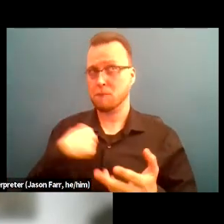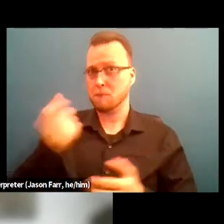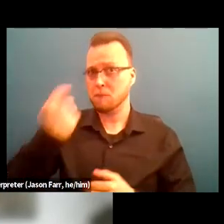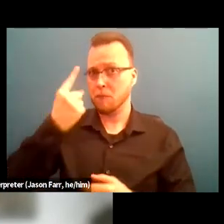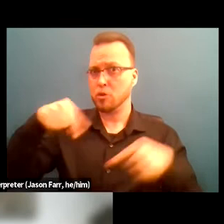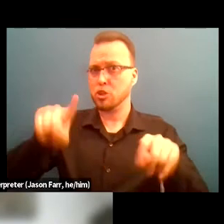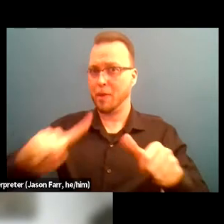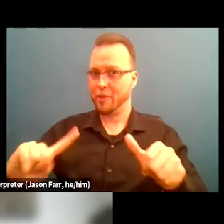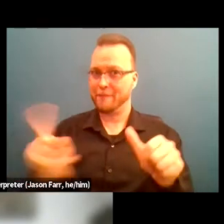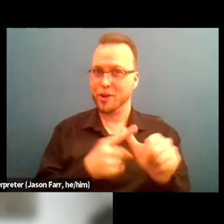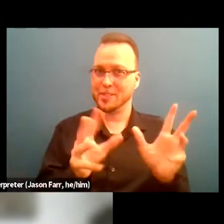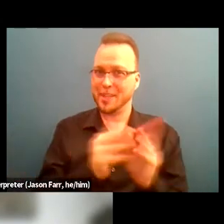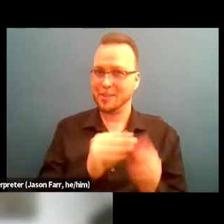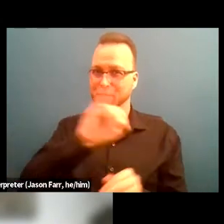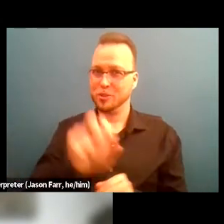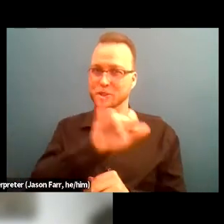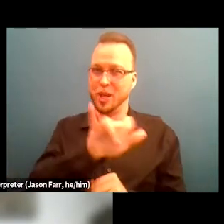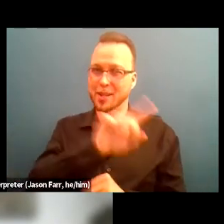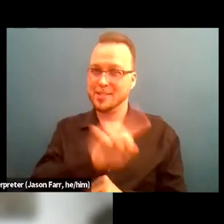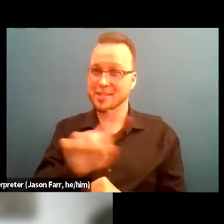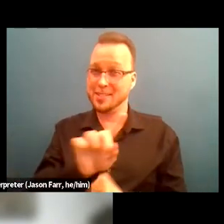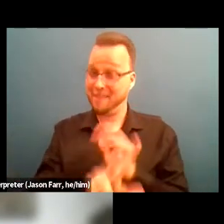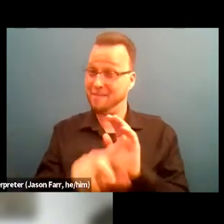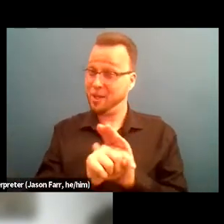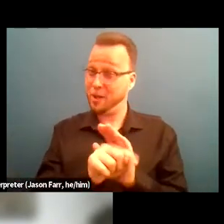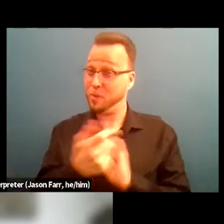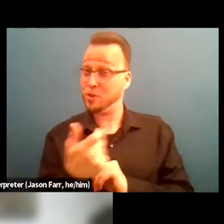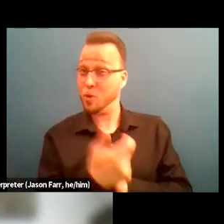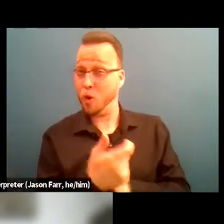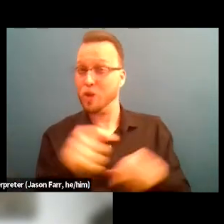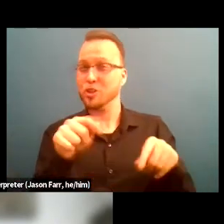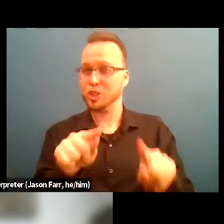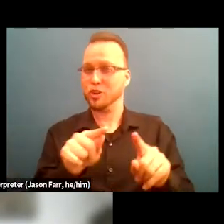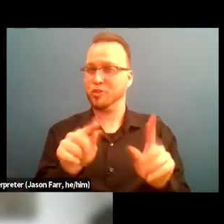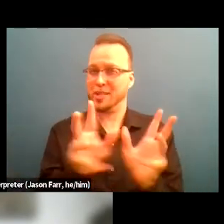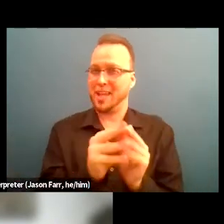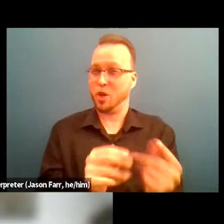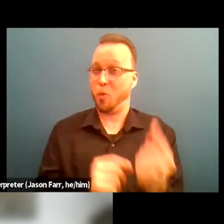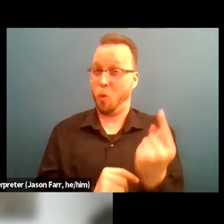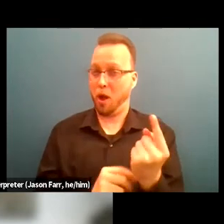the Jay-Z video was watched by in section one that it says the prison population